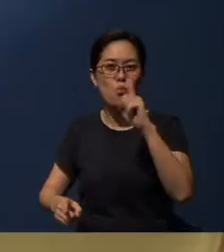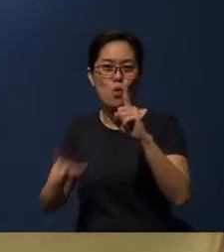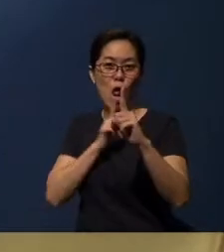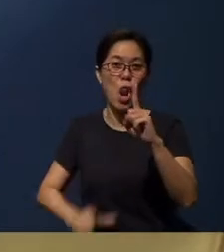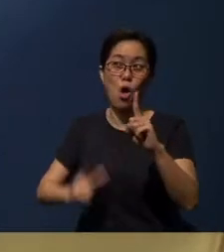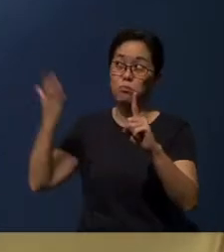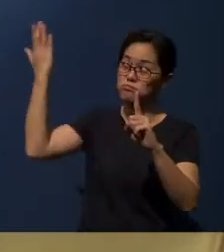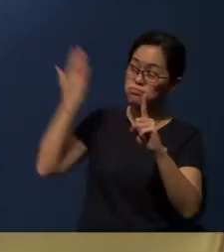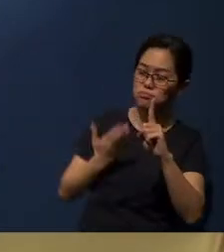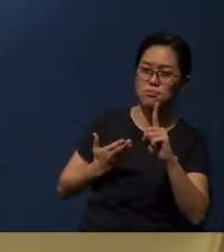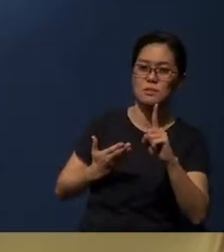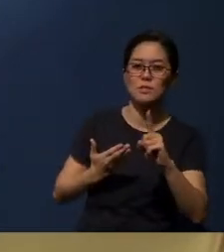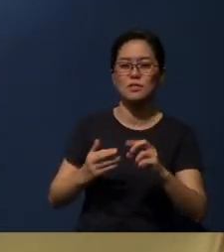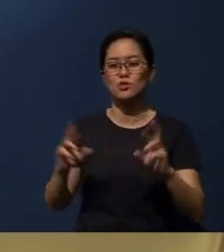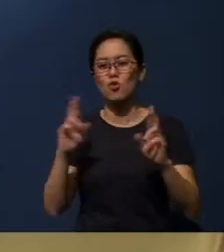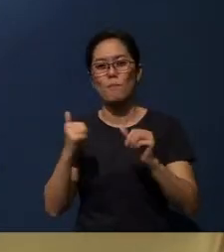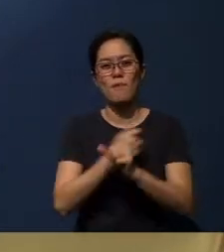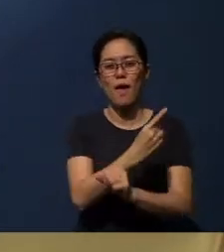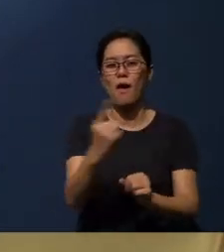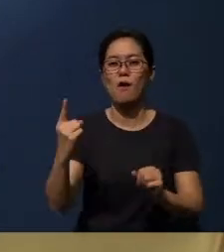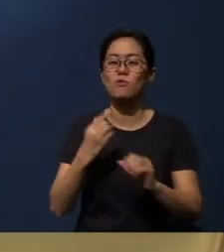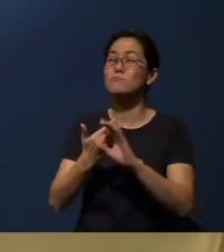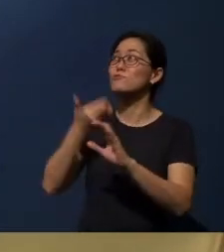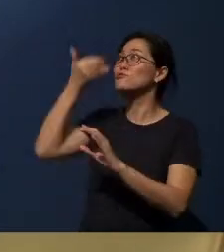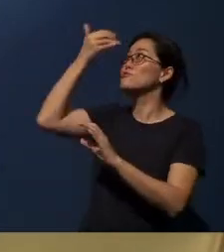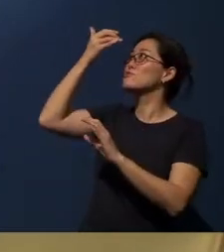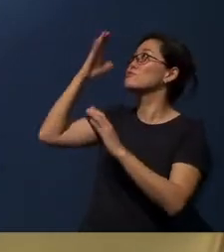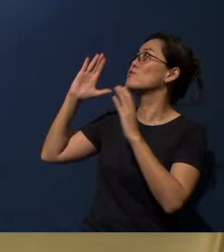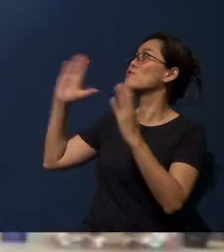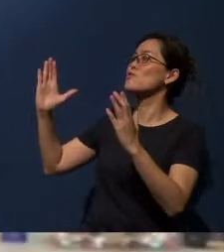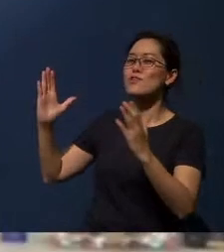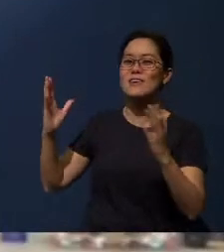[Mandarin] I hope everyone can be rooted in God's Word.